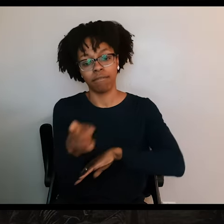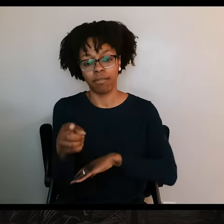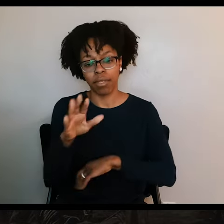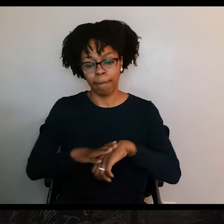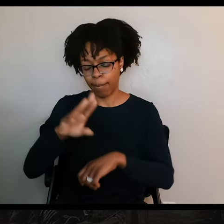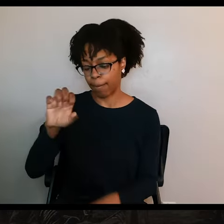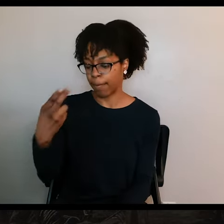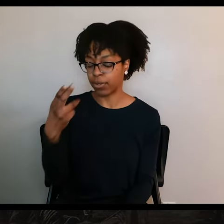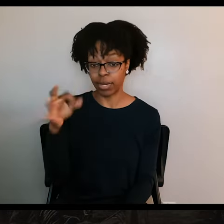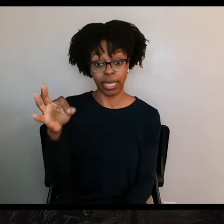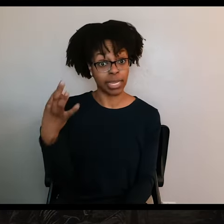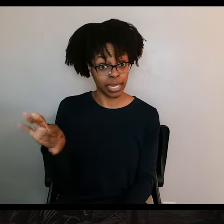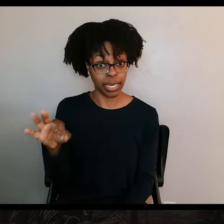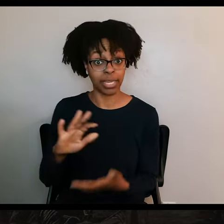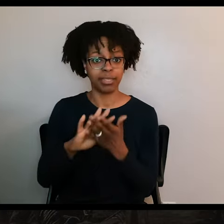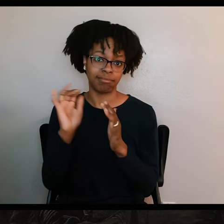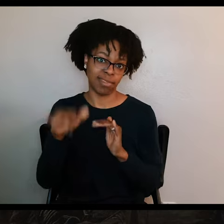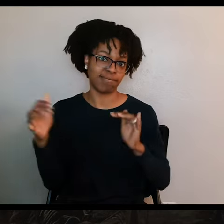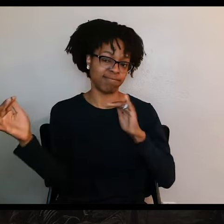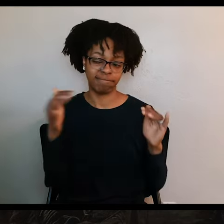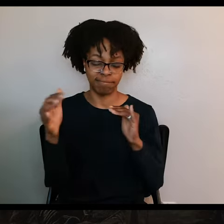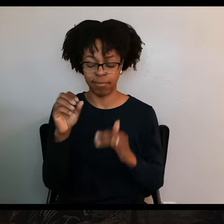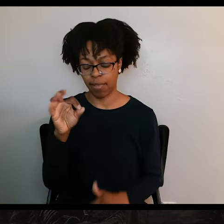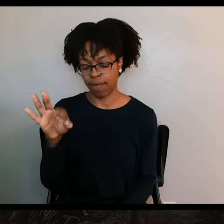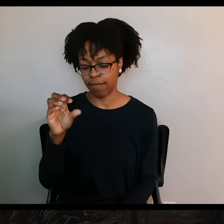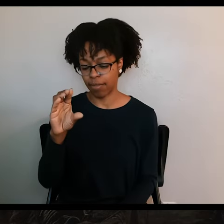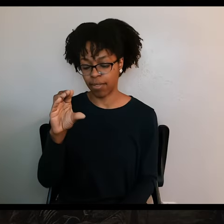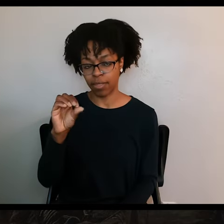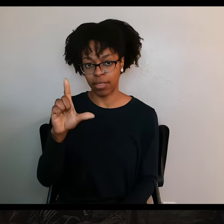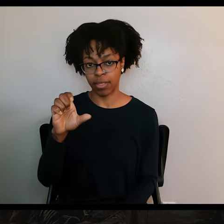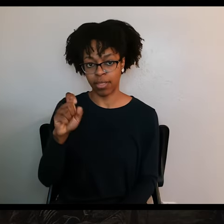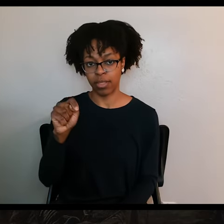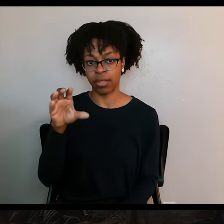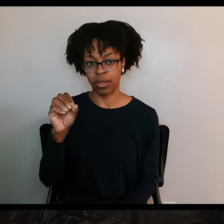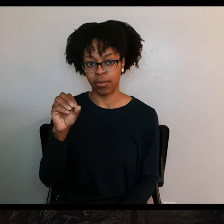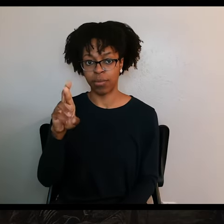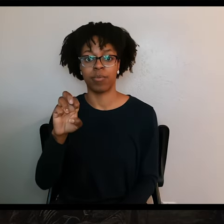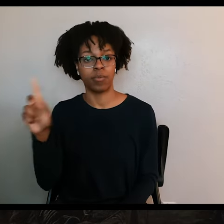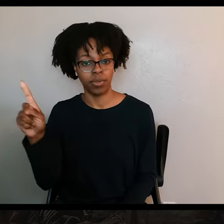in what became known as the Battle of Coleto Creek. And the Texans did pretty well, all things considered.